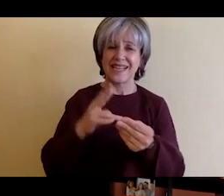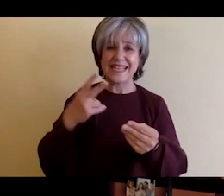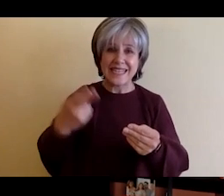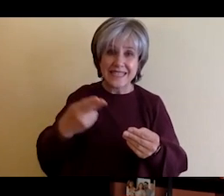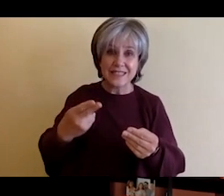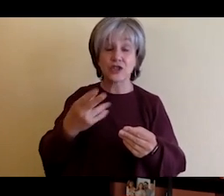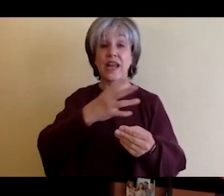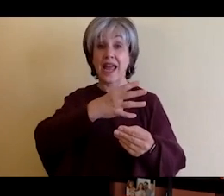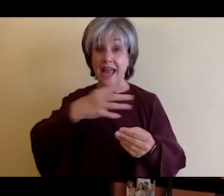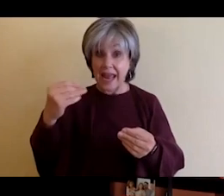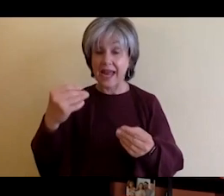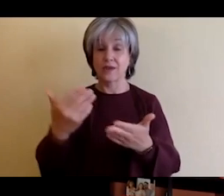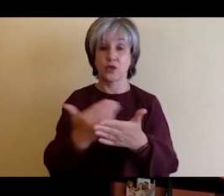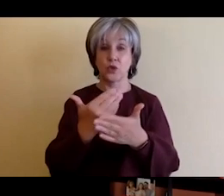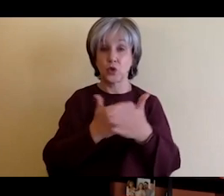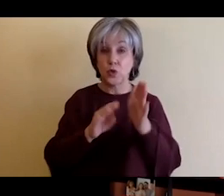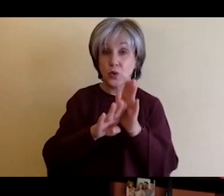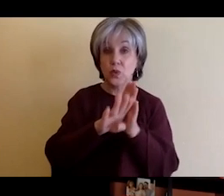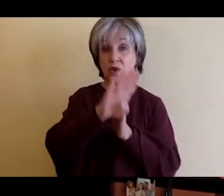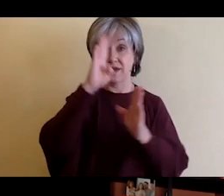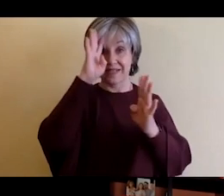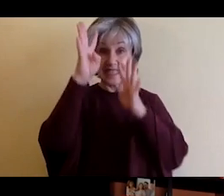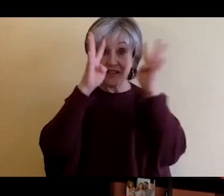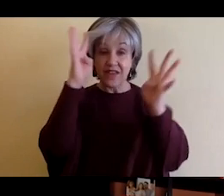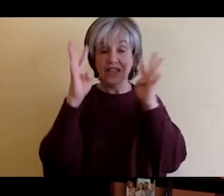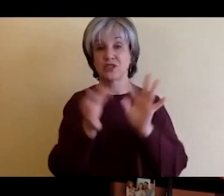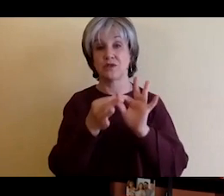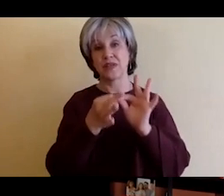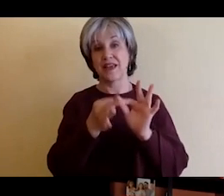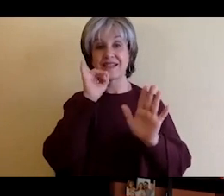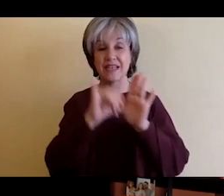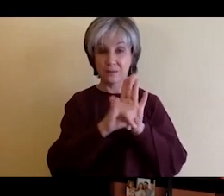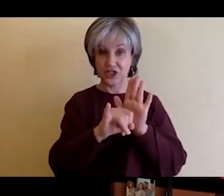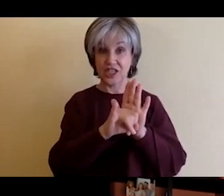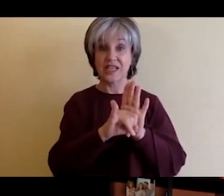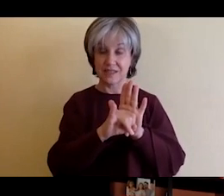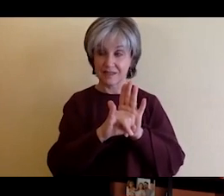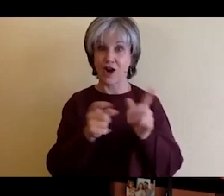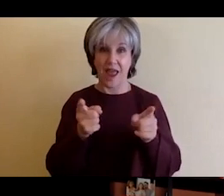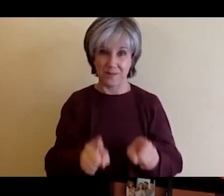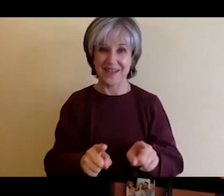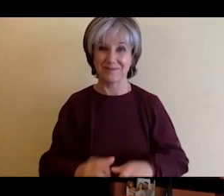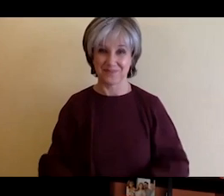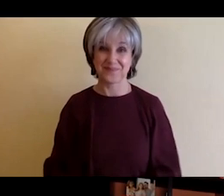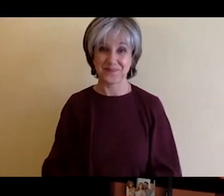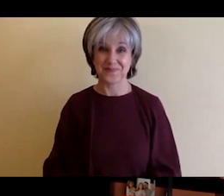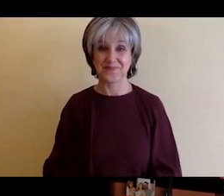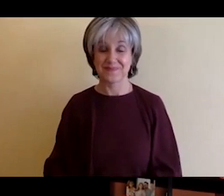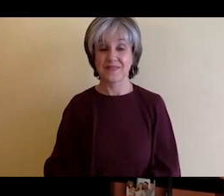So, that is one of the greatest things uh and on top of that then is we read about this and and you might see it on